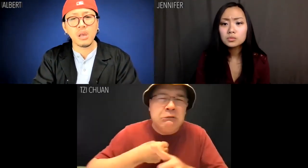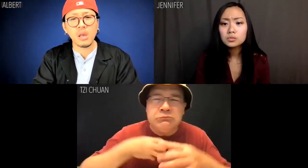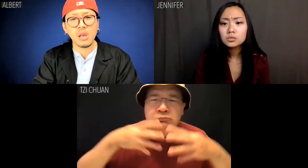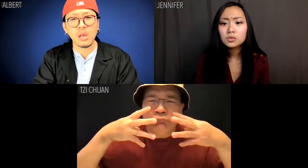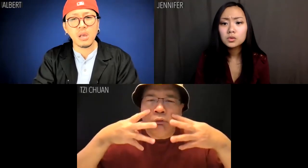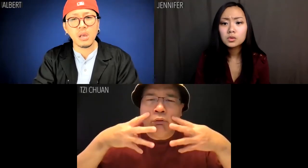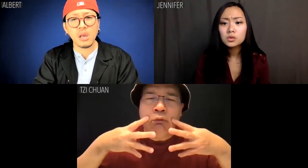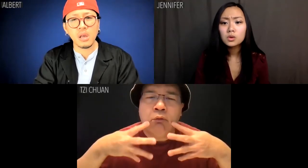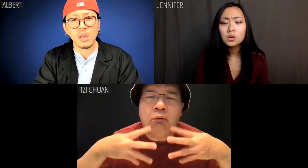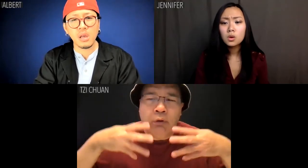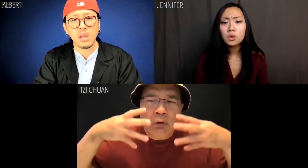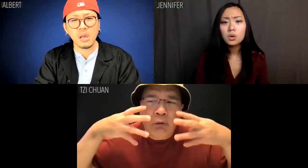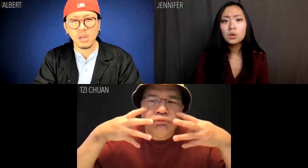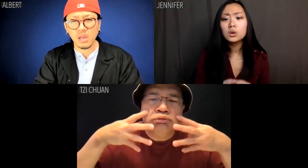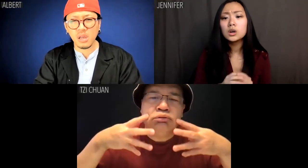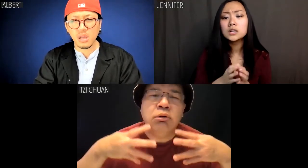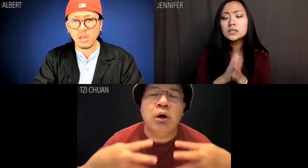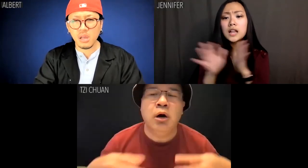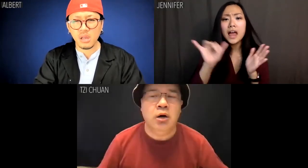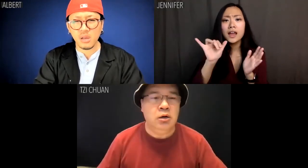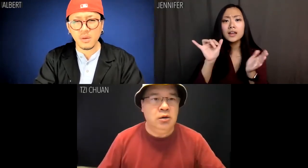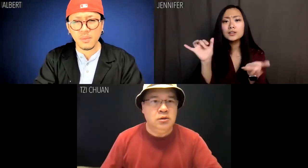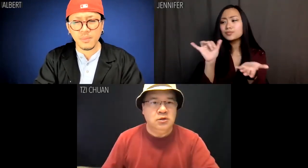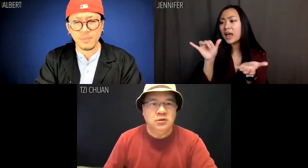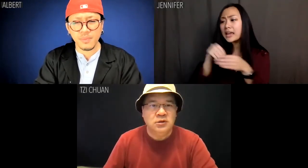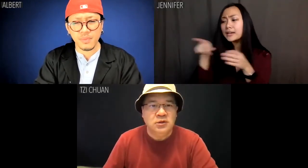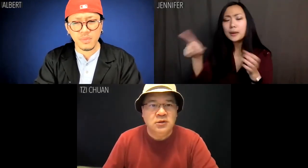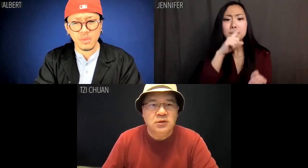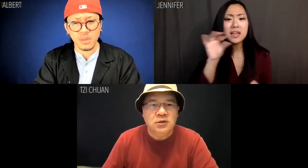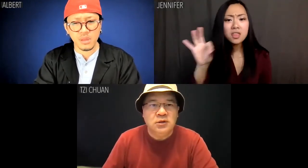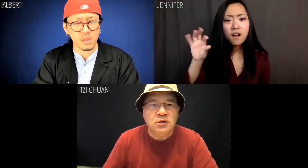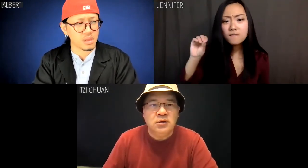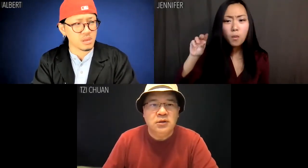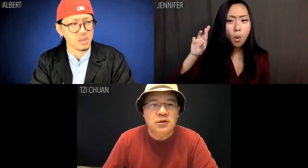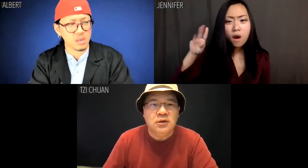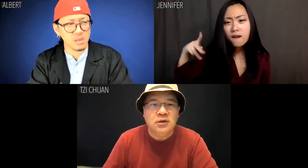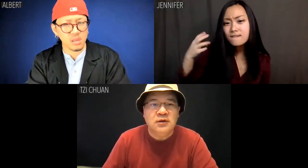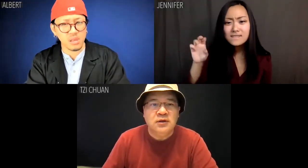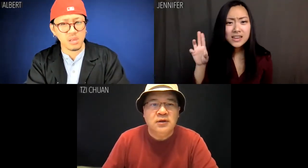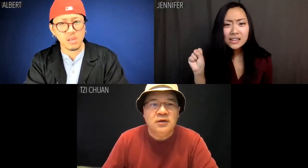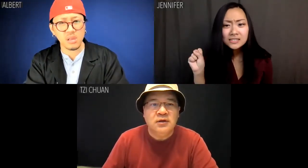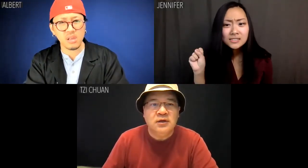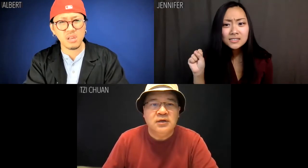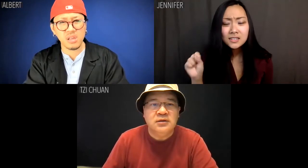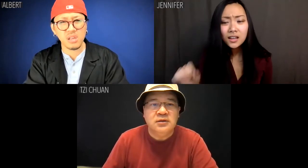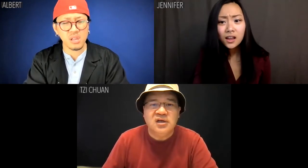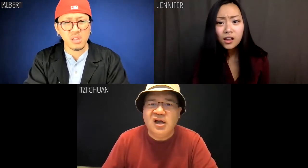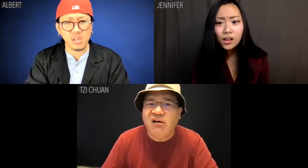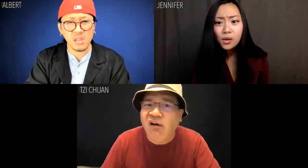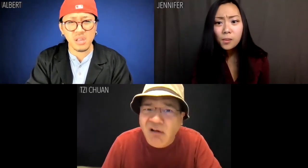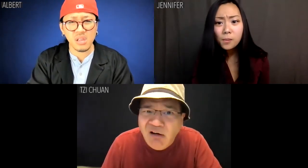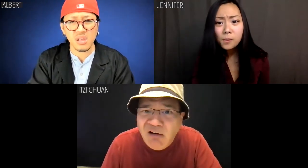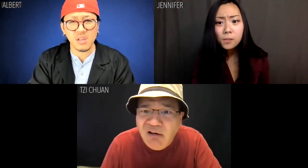it brings me to tears. Jennifer: Uh, like in... like in the myth of Orpheus? Tzi Chuan: Ah?